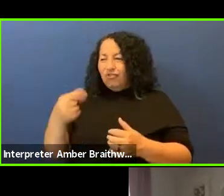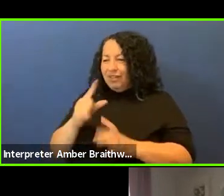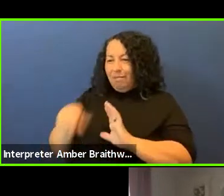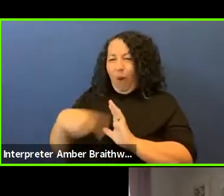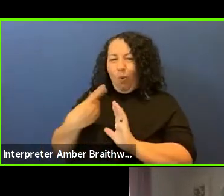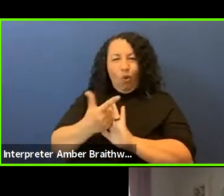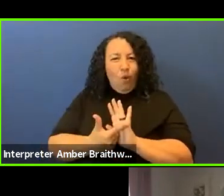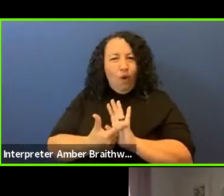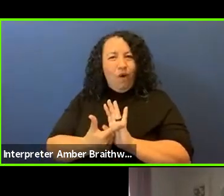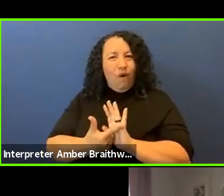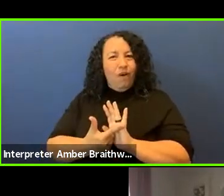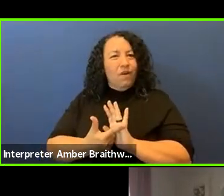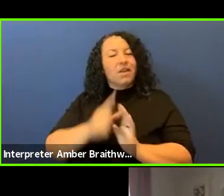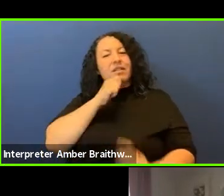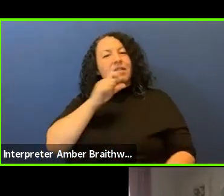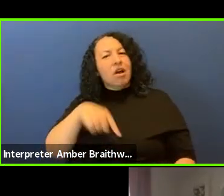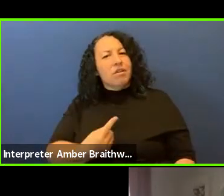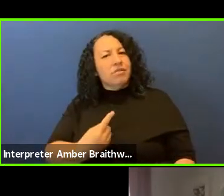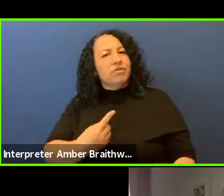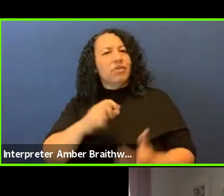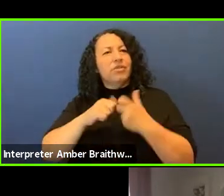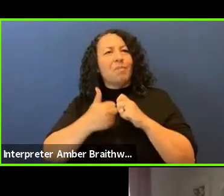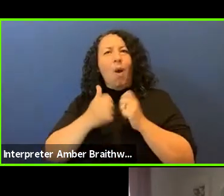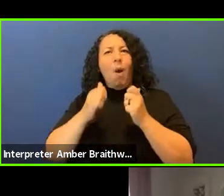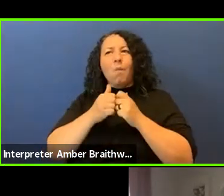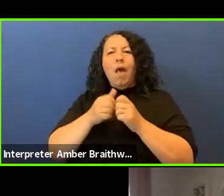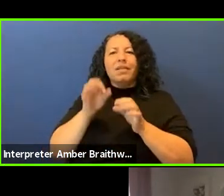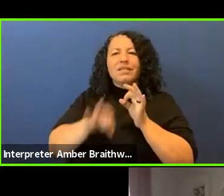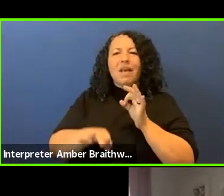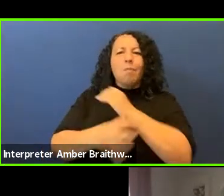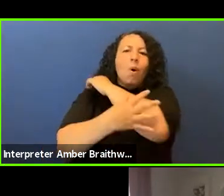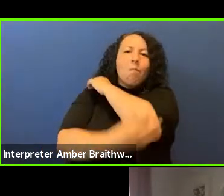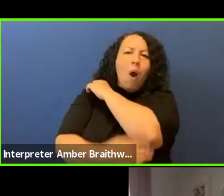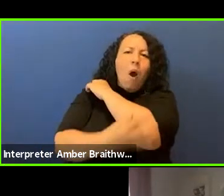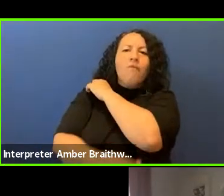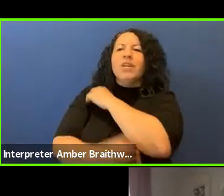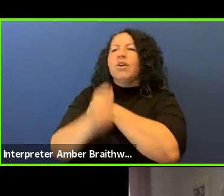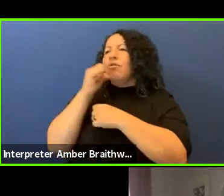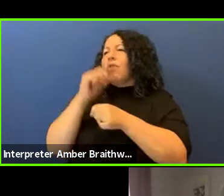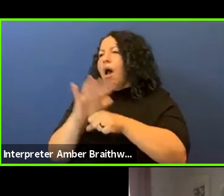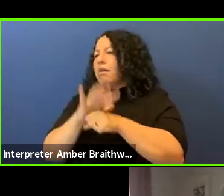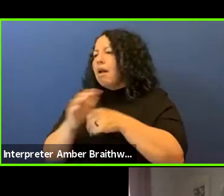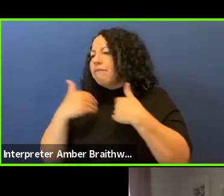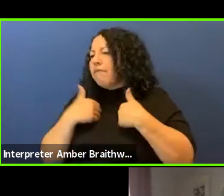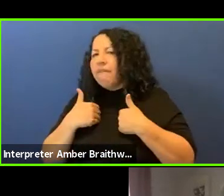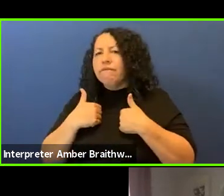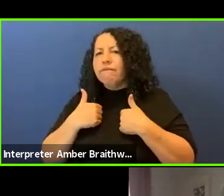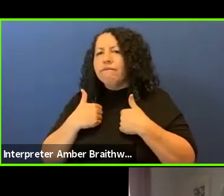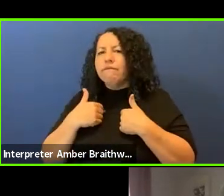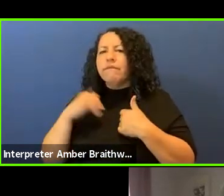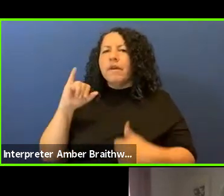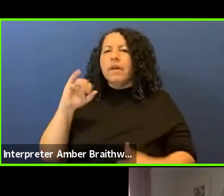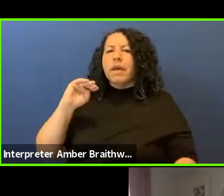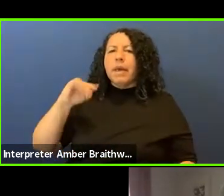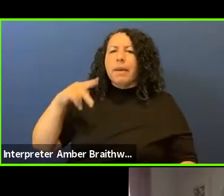and it's not just an issue of simple poverty or impoverishment which is what I like to call it, impoverishment.